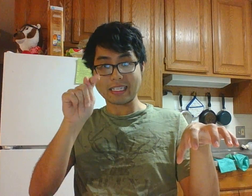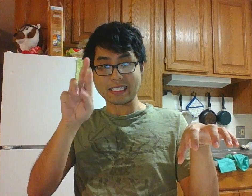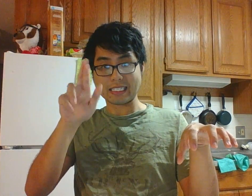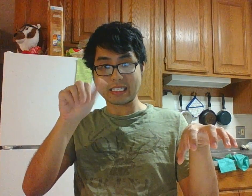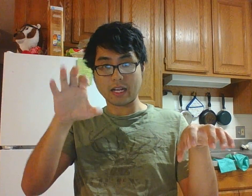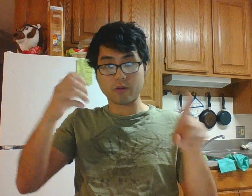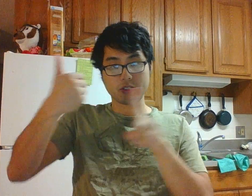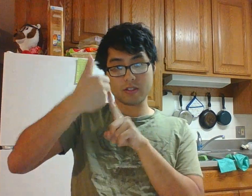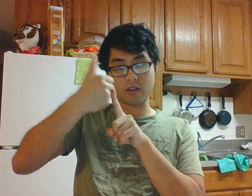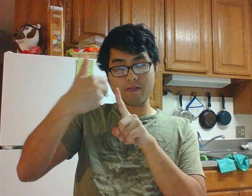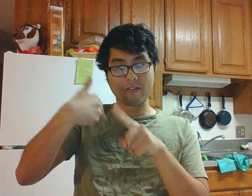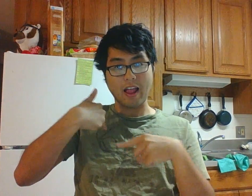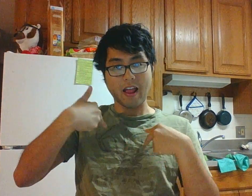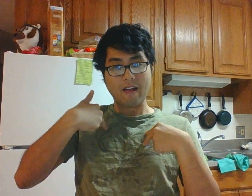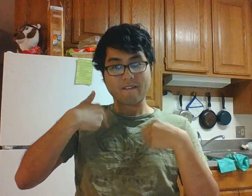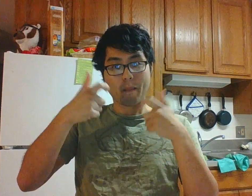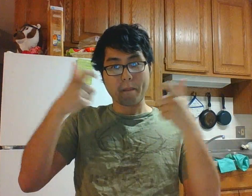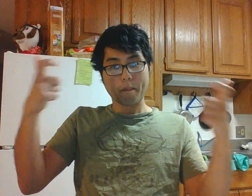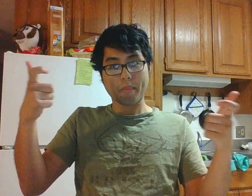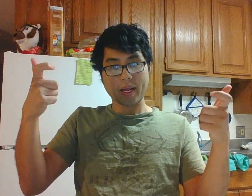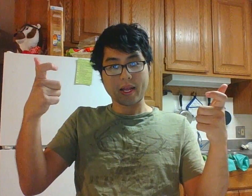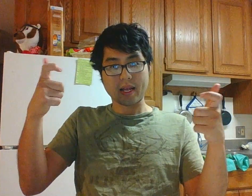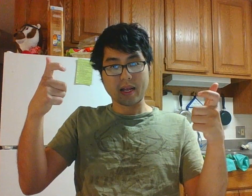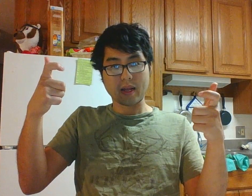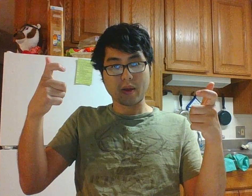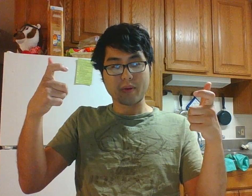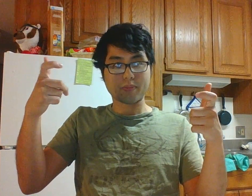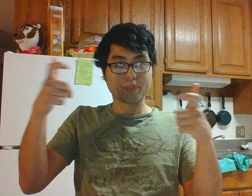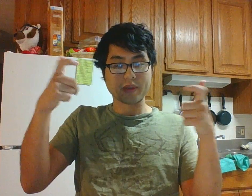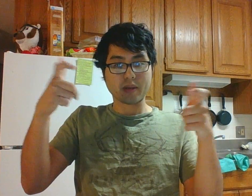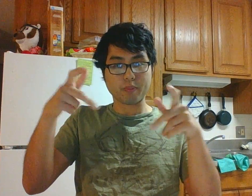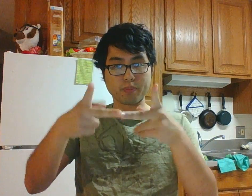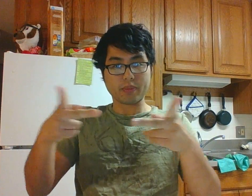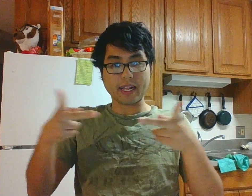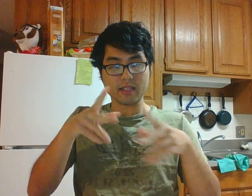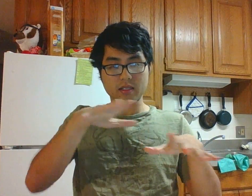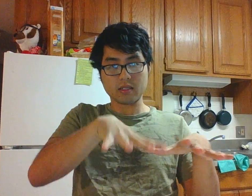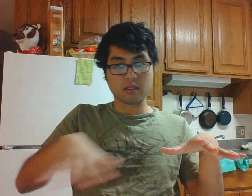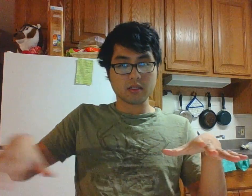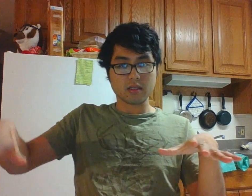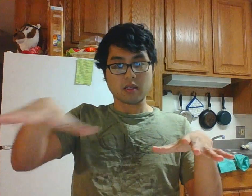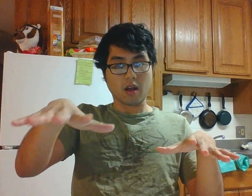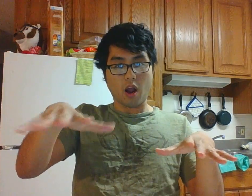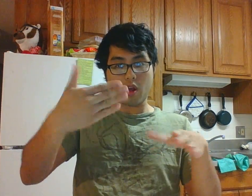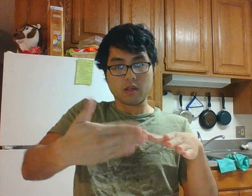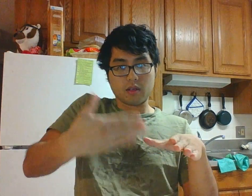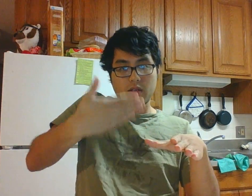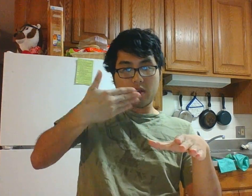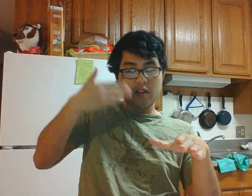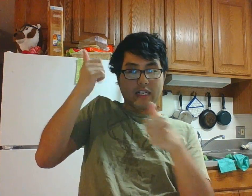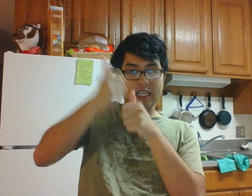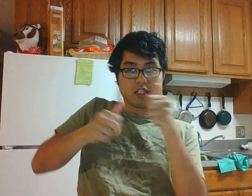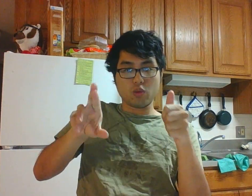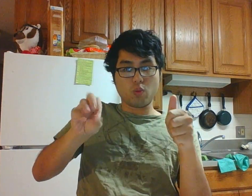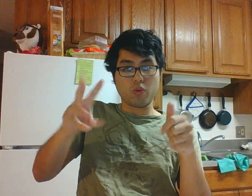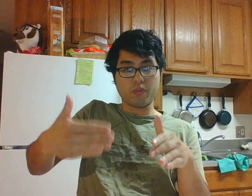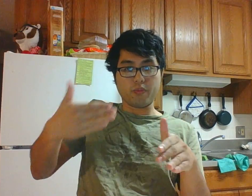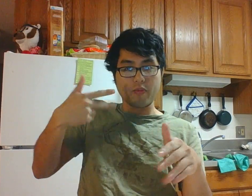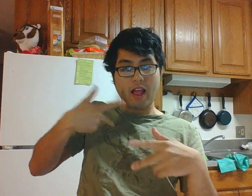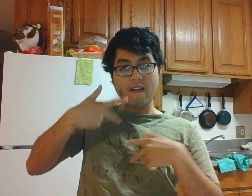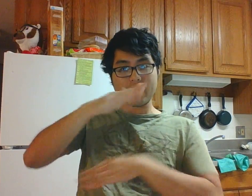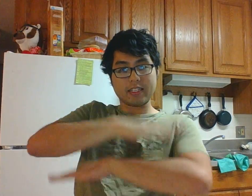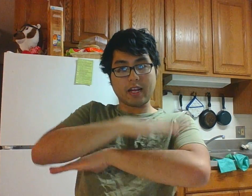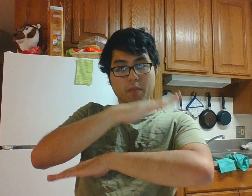and terrace itself has big space with rows